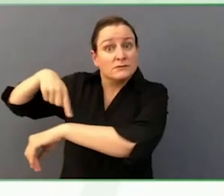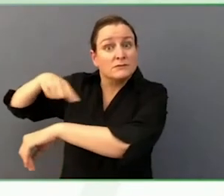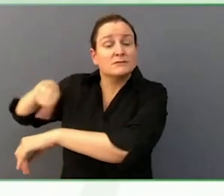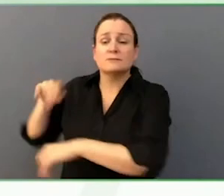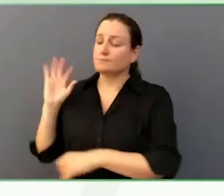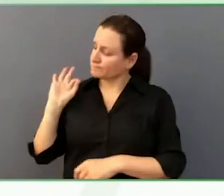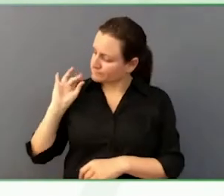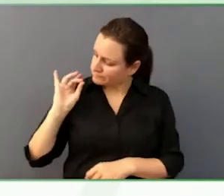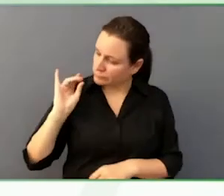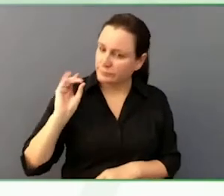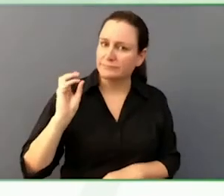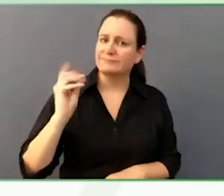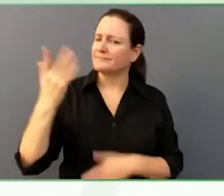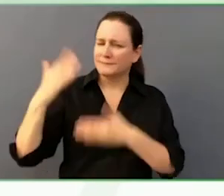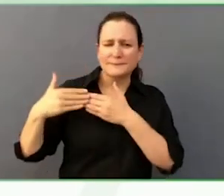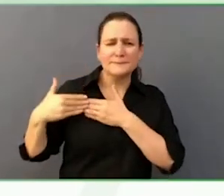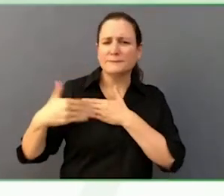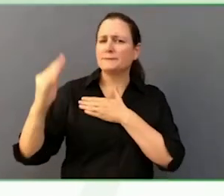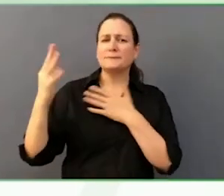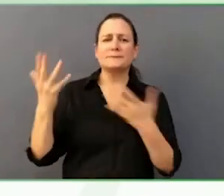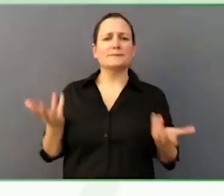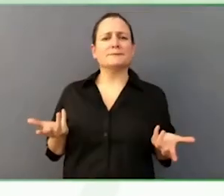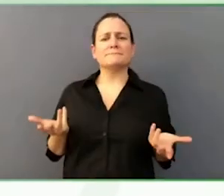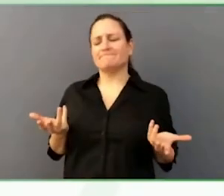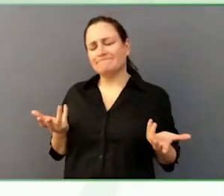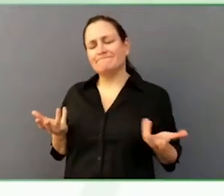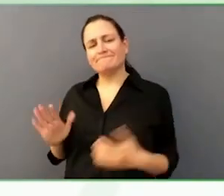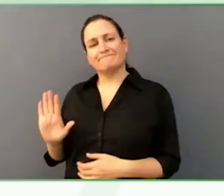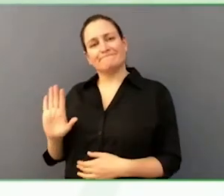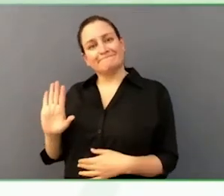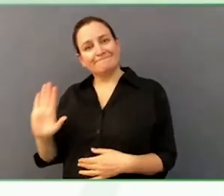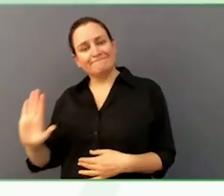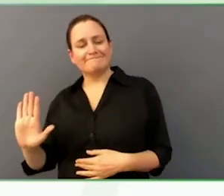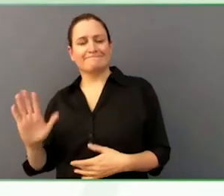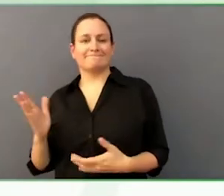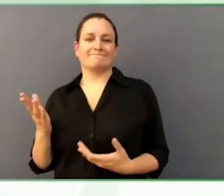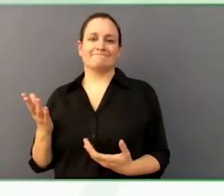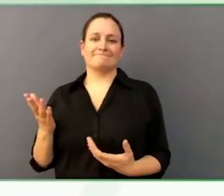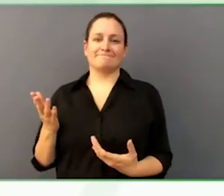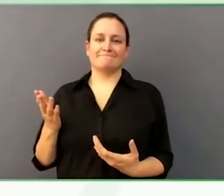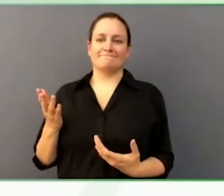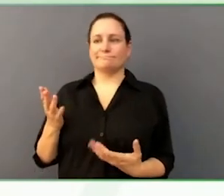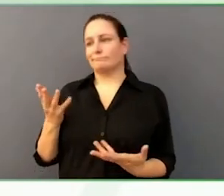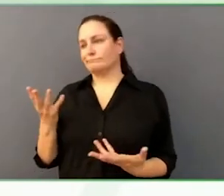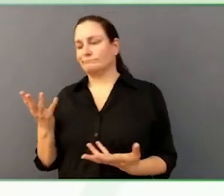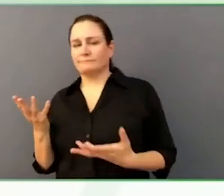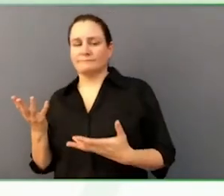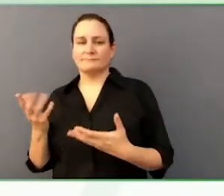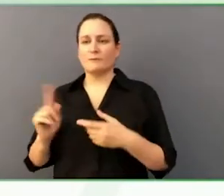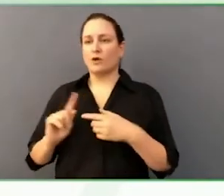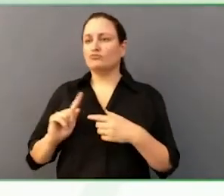With a few small exceptions, bathroom break, coffee break for example.